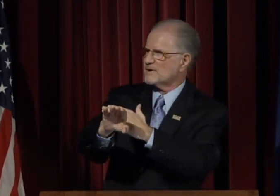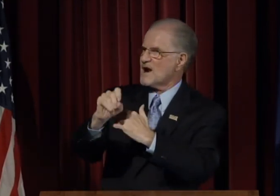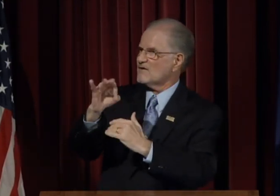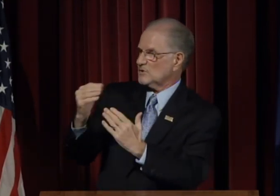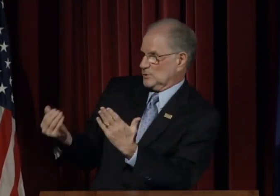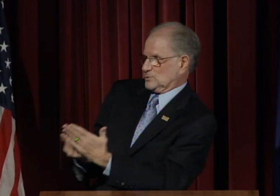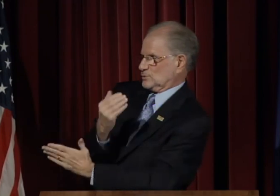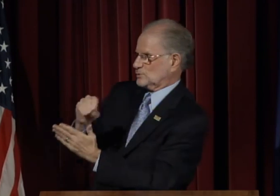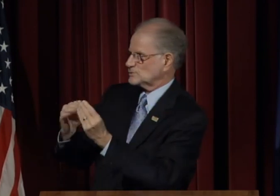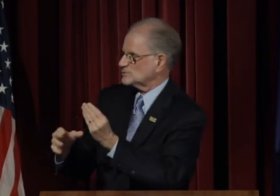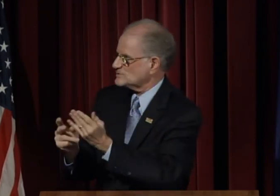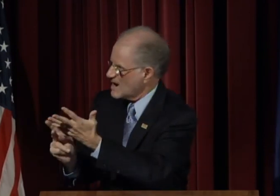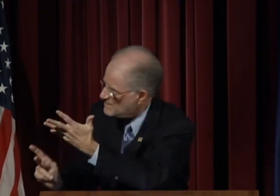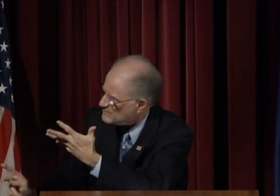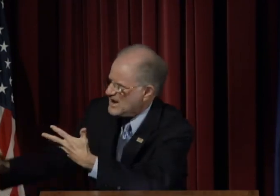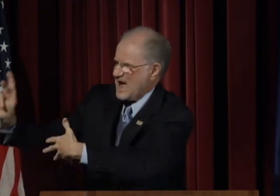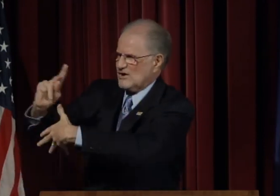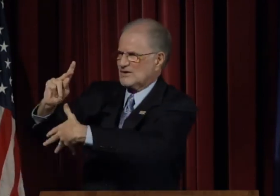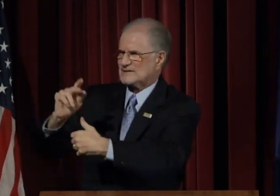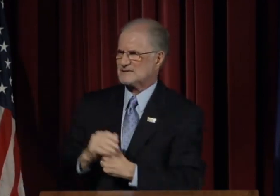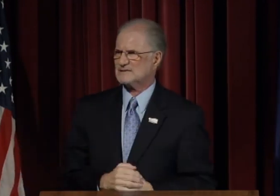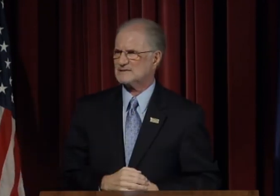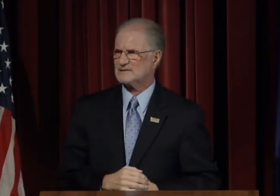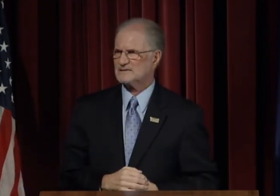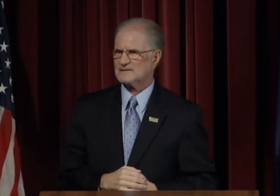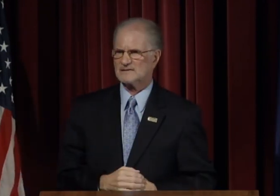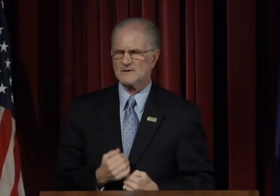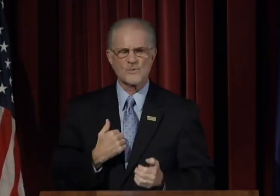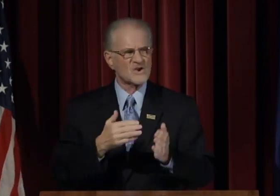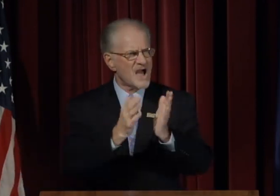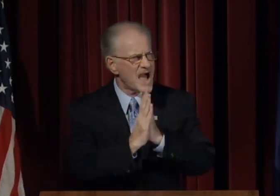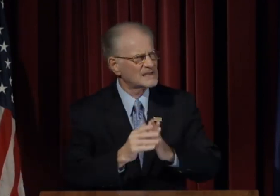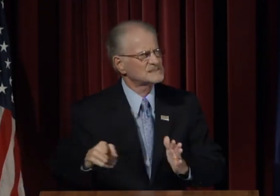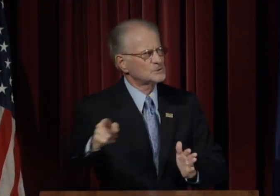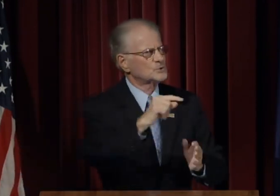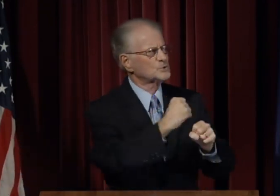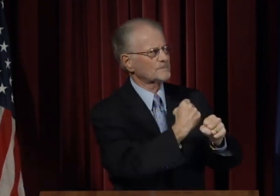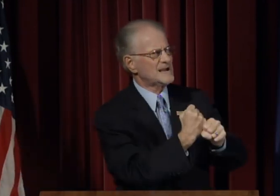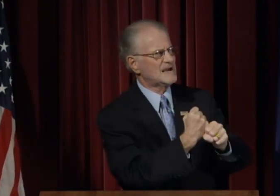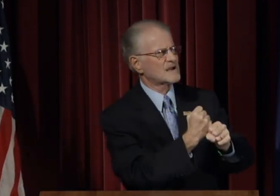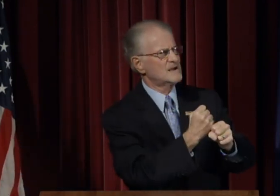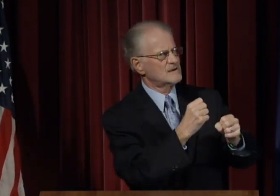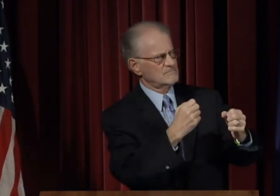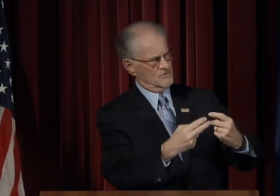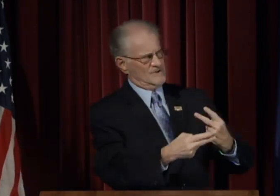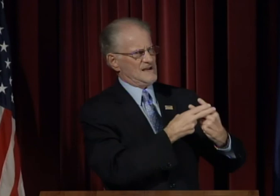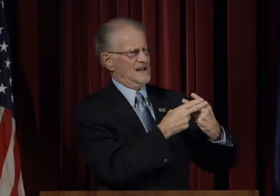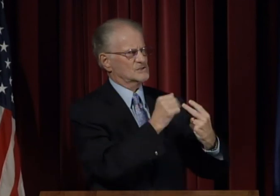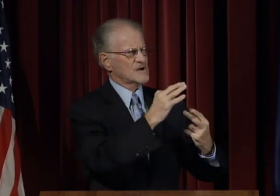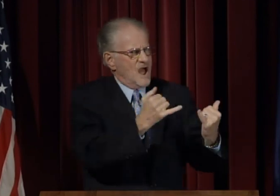We are asking you to make enrollment of new students a priority. We are asking you to make retention